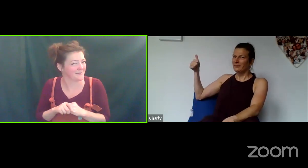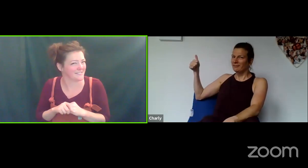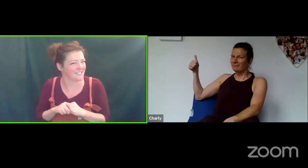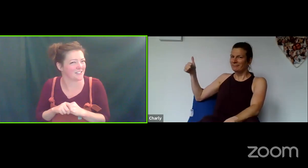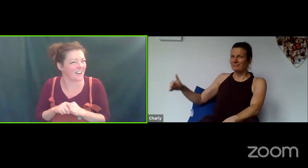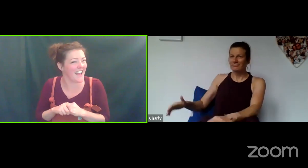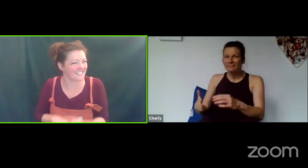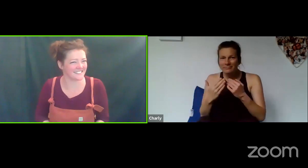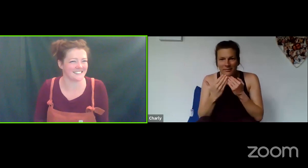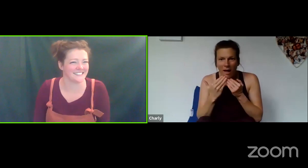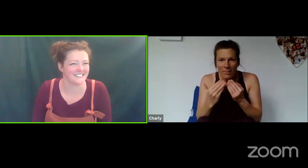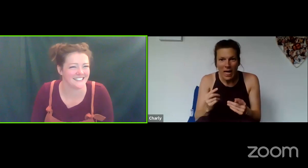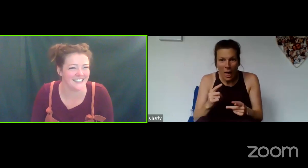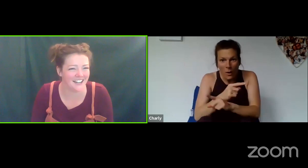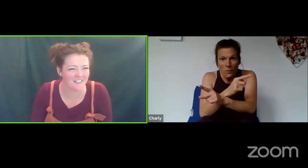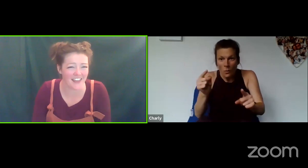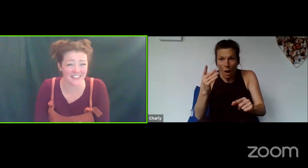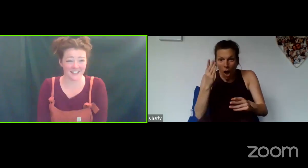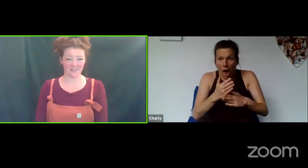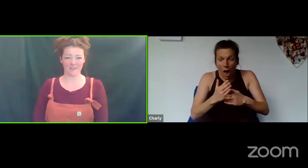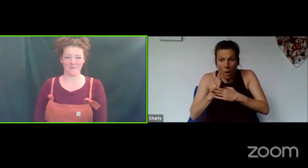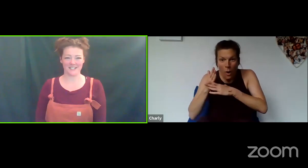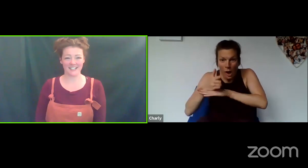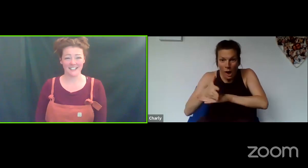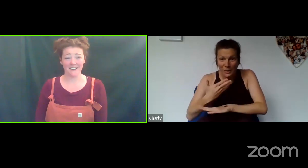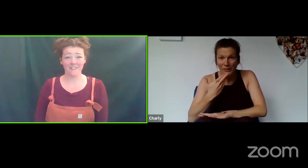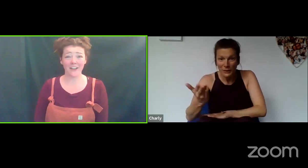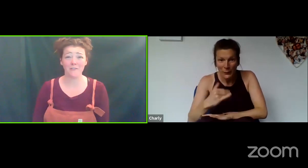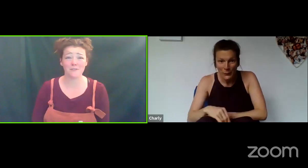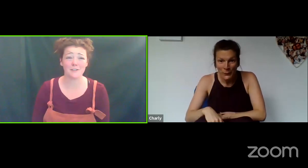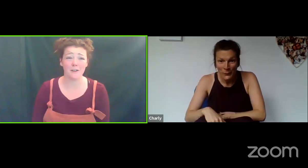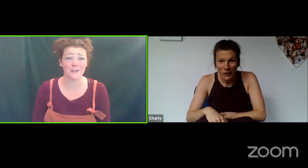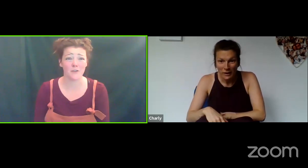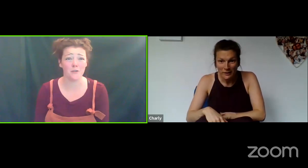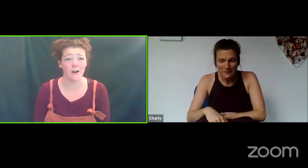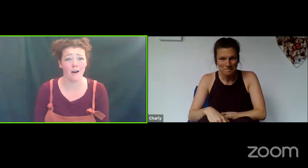Great, lovely, thank you everybody! Thank you everyone so much for all your hard